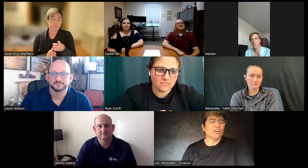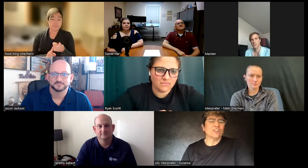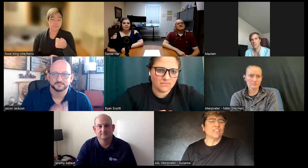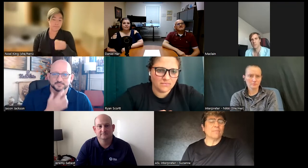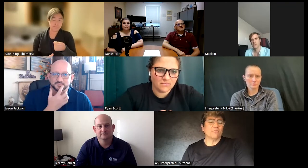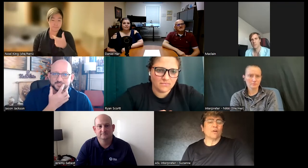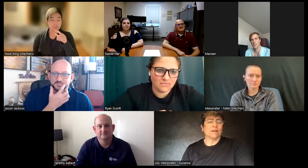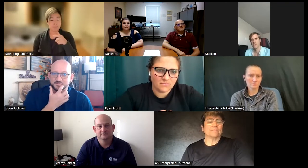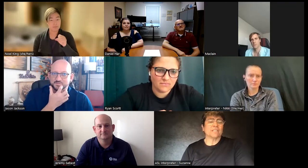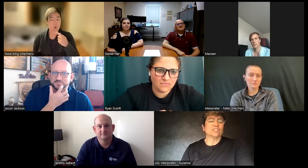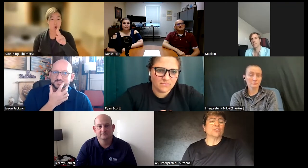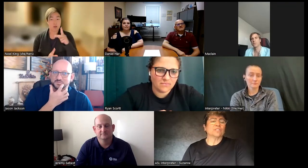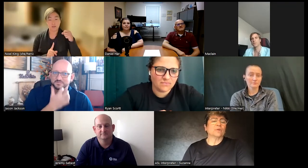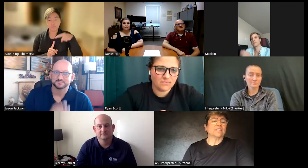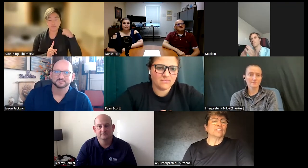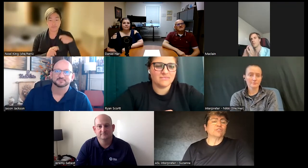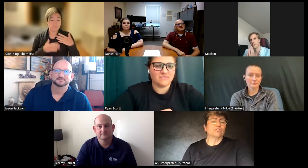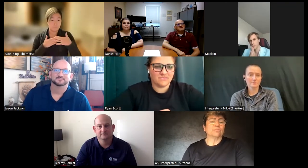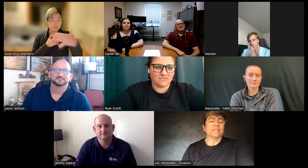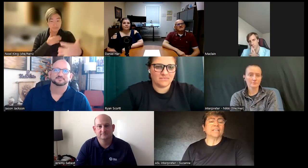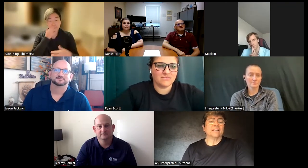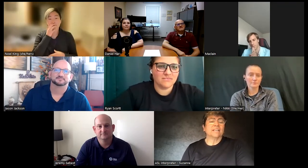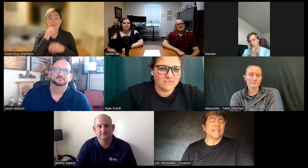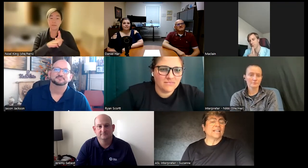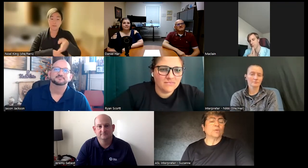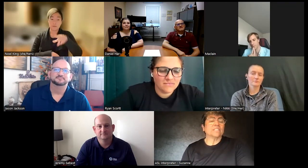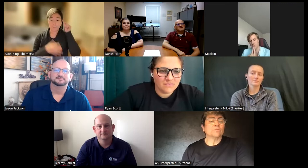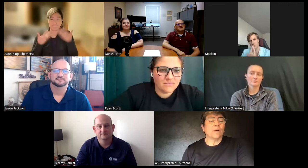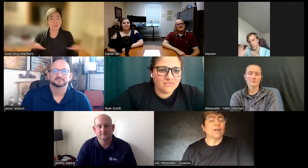heard that before so she was the one that introduced me that was the spark